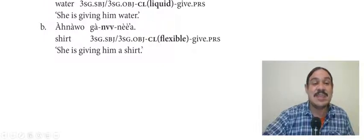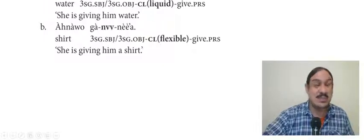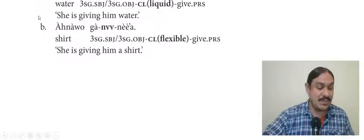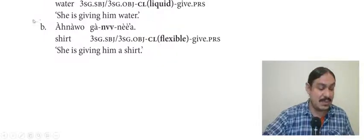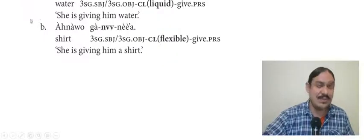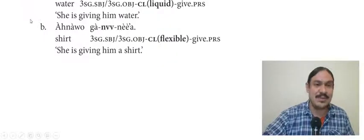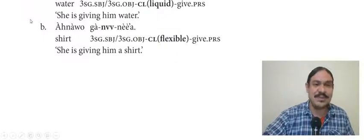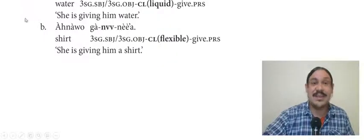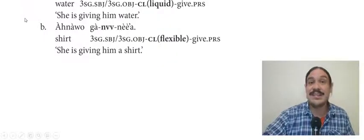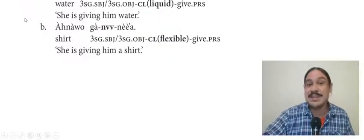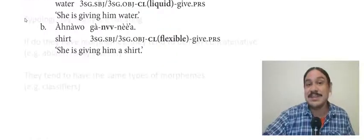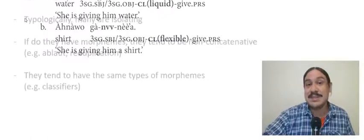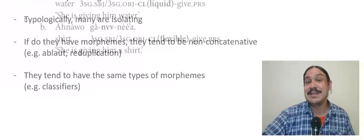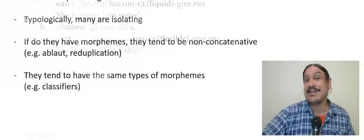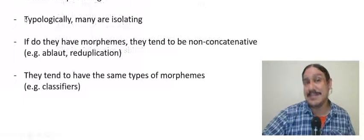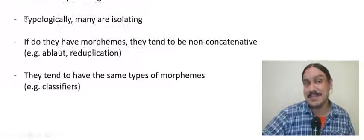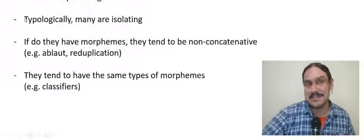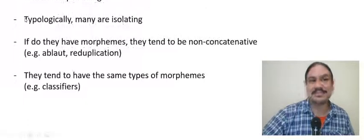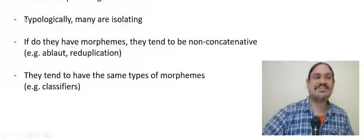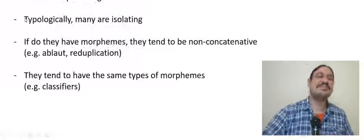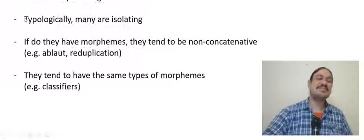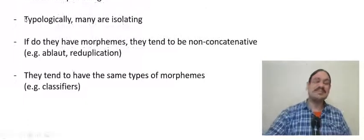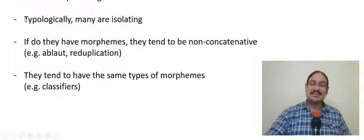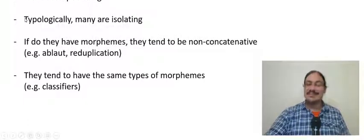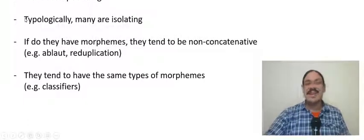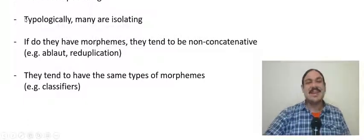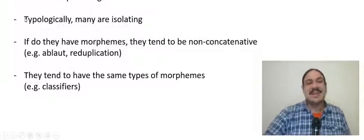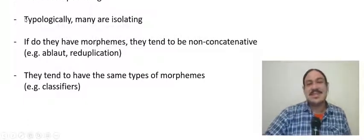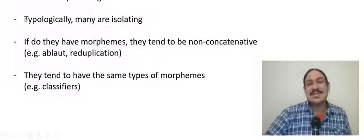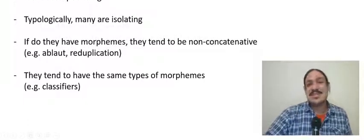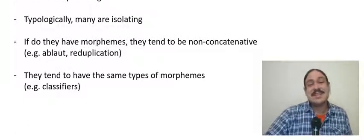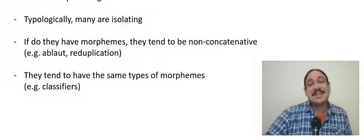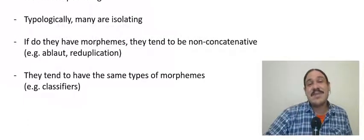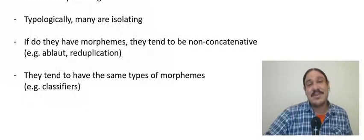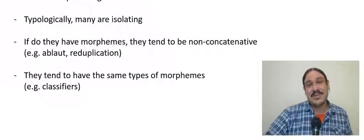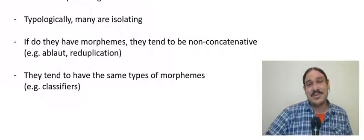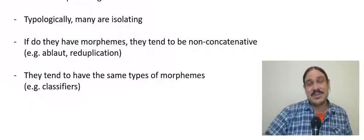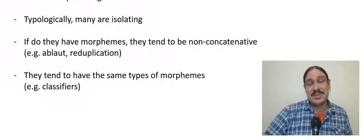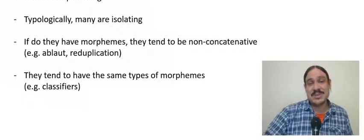have compounds and their compounds differ in phonological shape from just